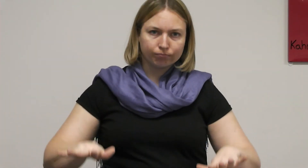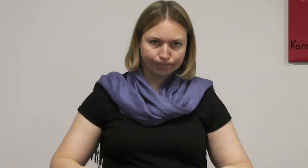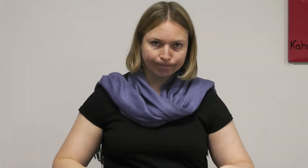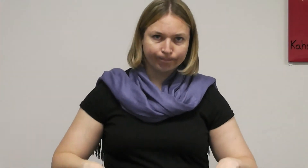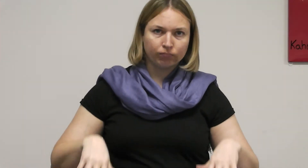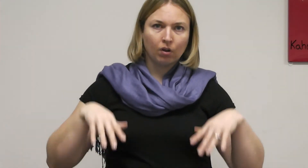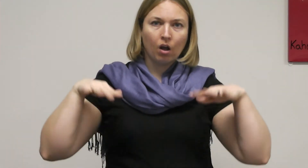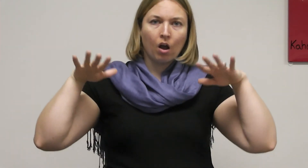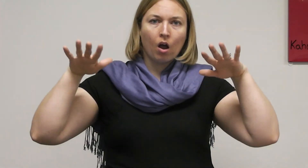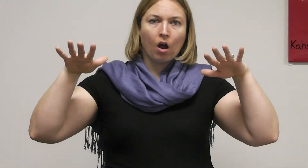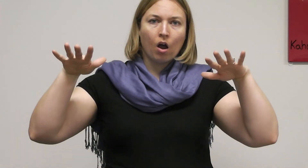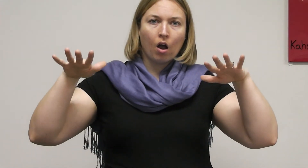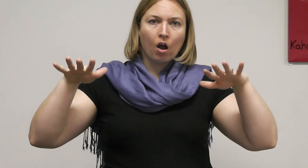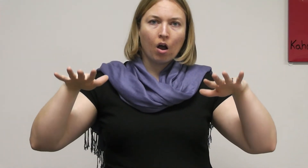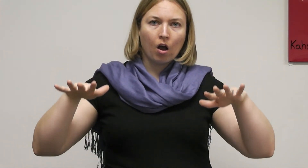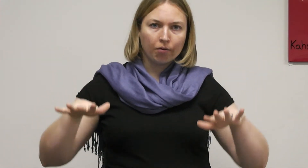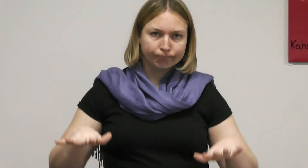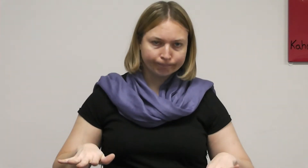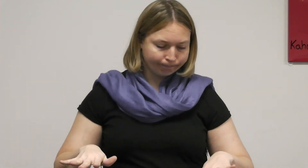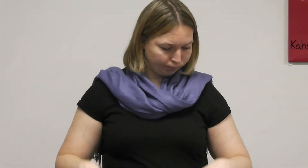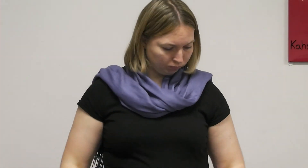DIE/DEAD (again)